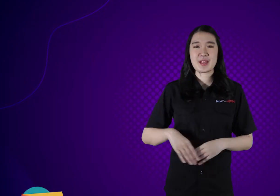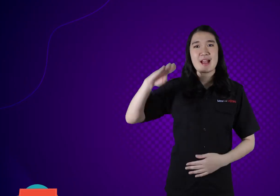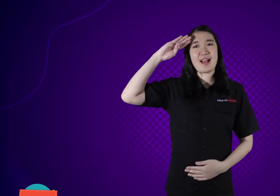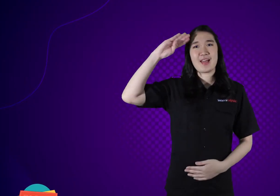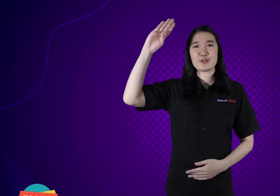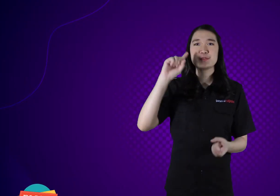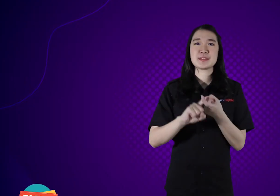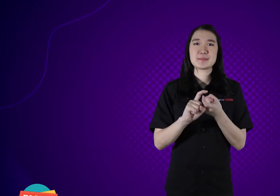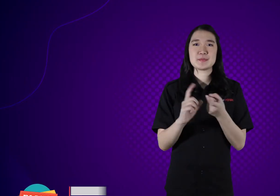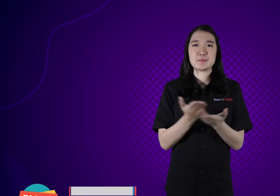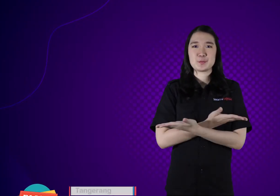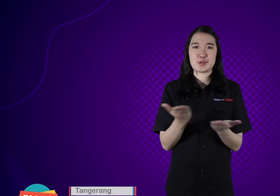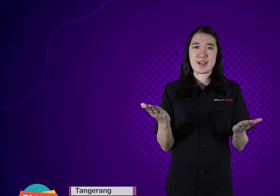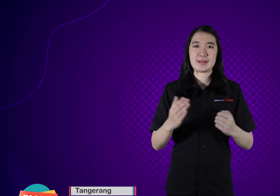Hello my friends.